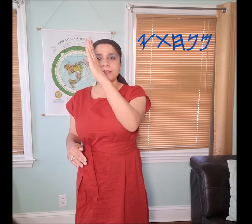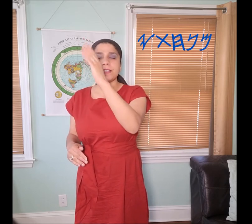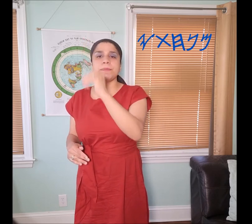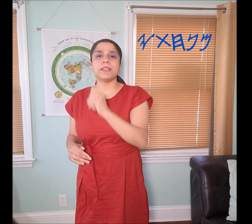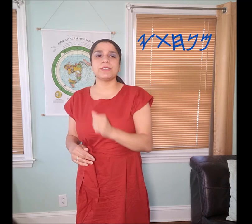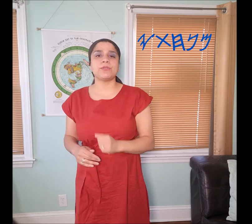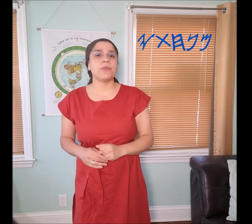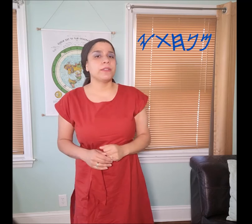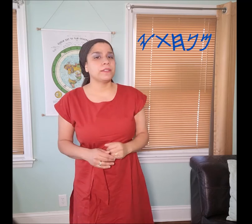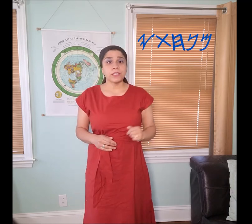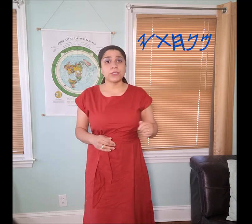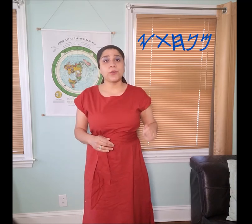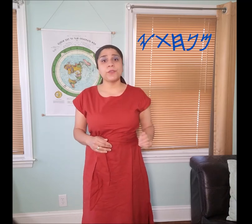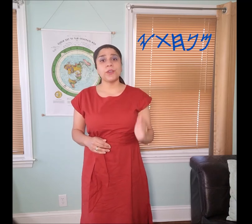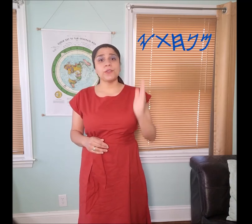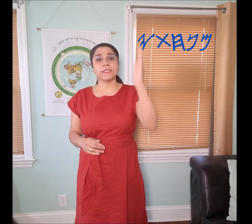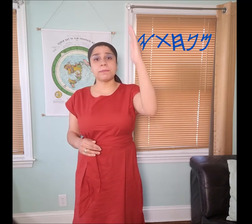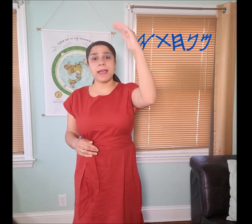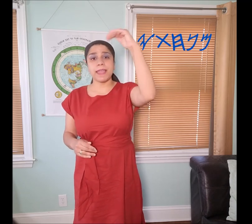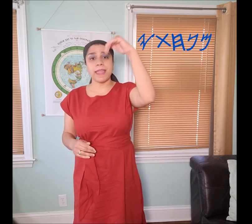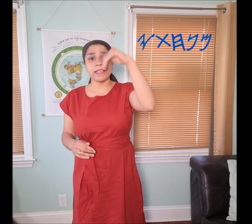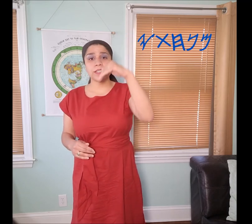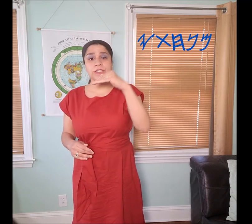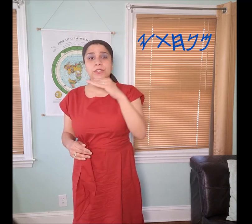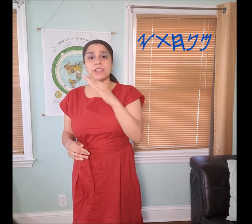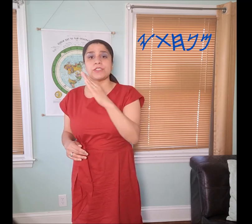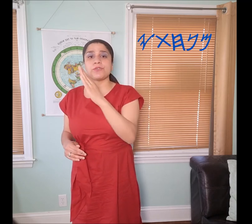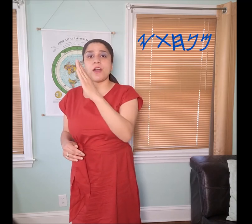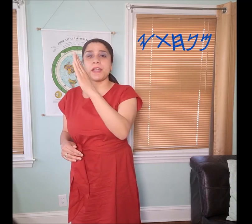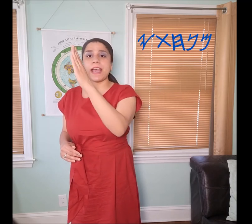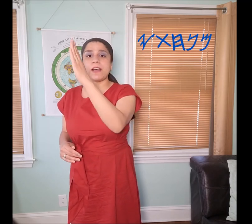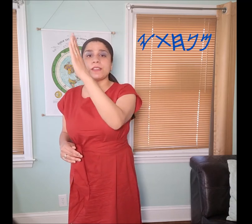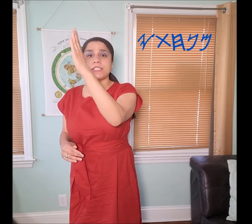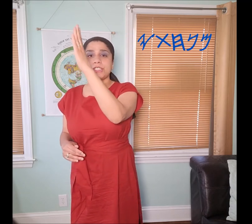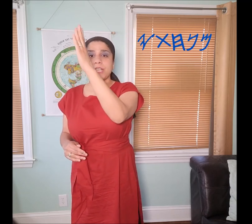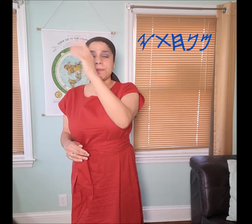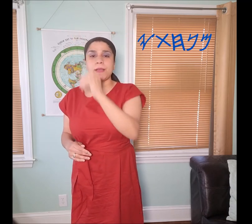something is growing, so if you notice .... my hand gesture is drawing out the shape